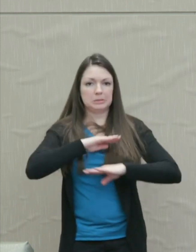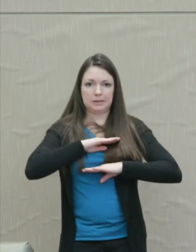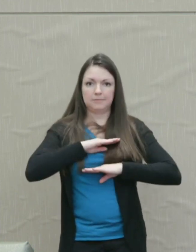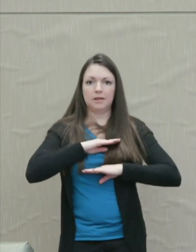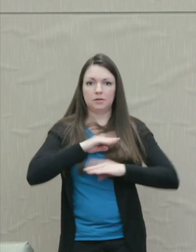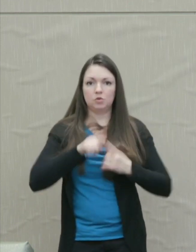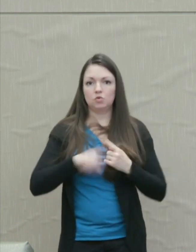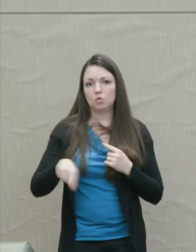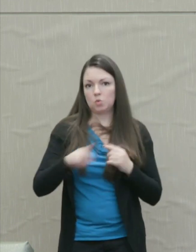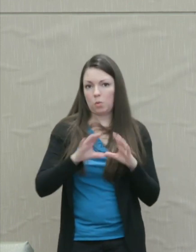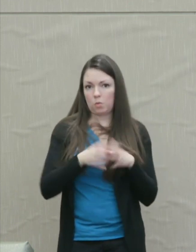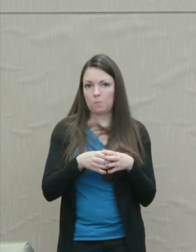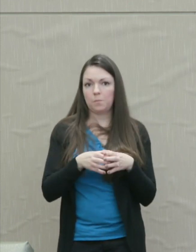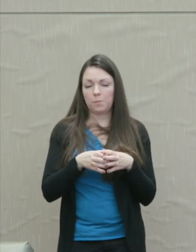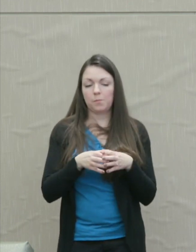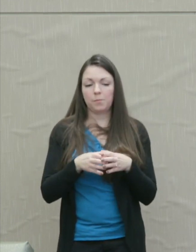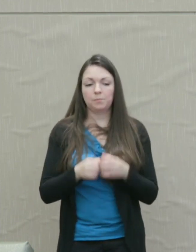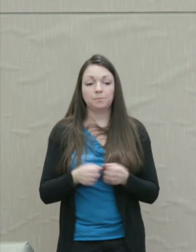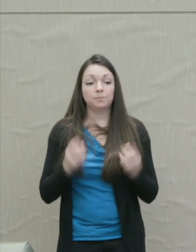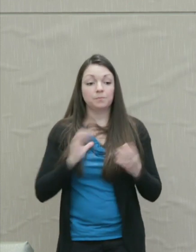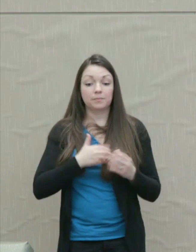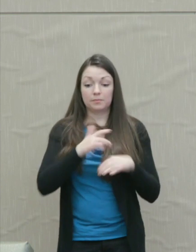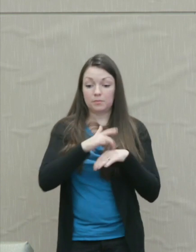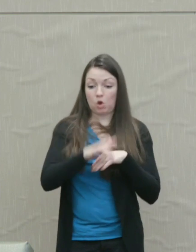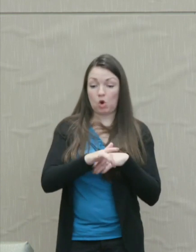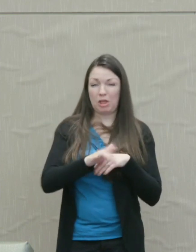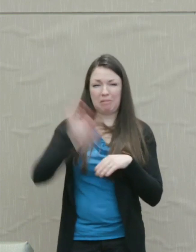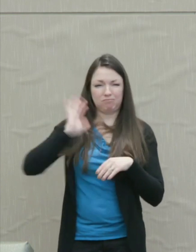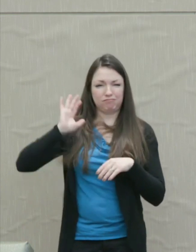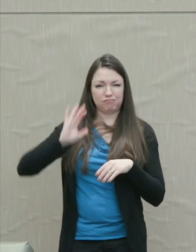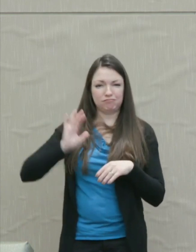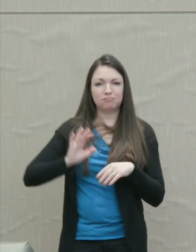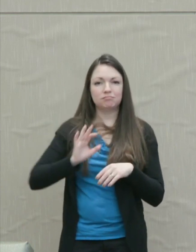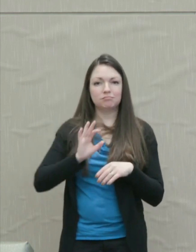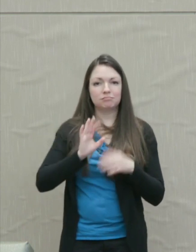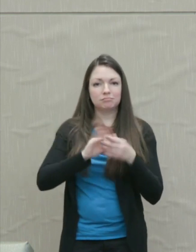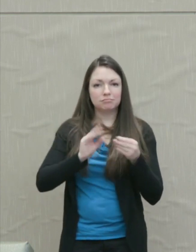Martha Nussbaum: A lot of our earliest fairytales have this same structure.